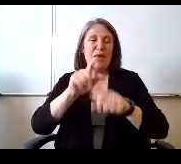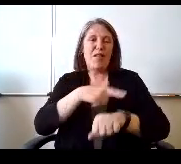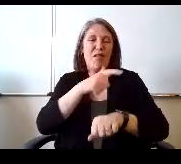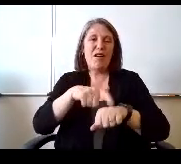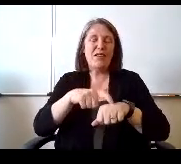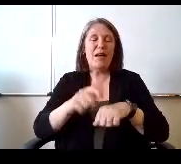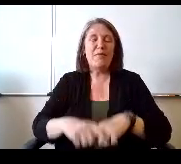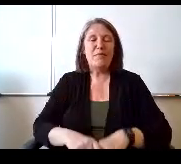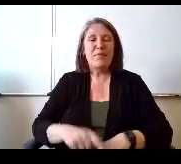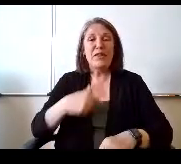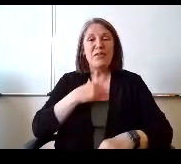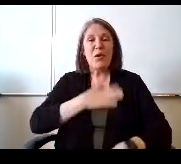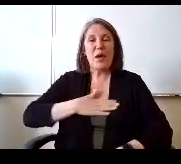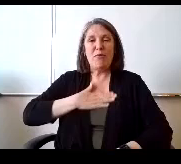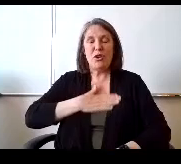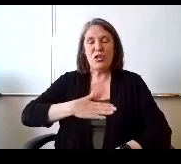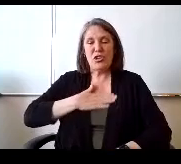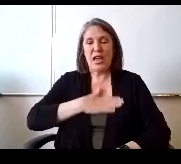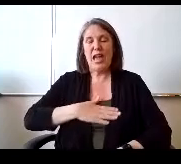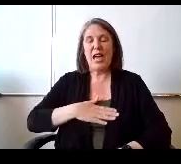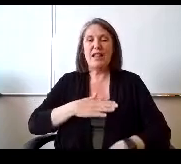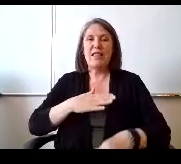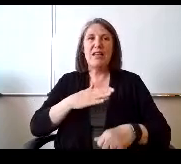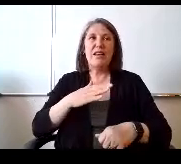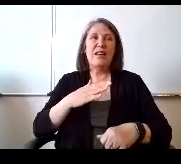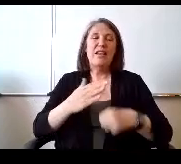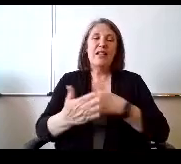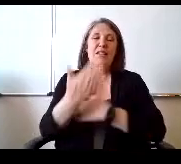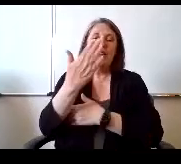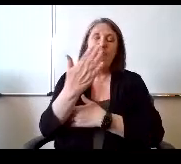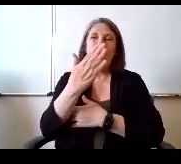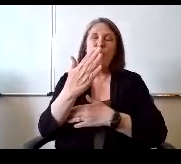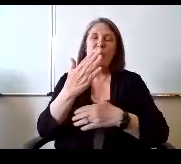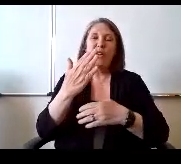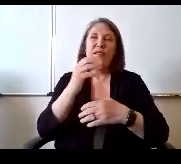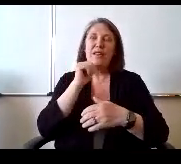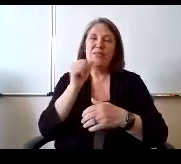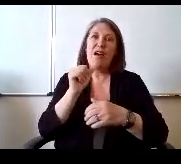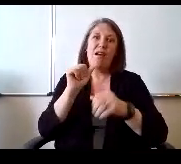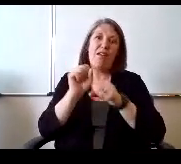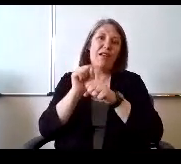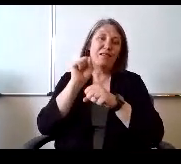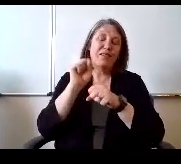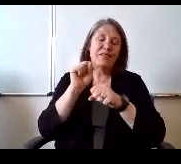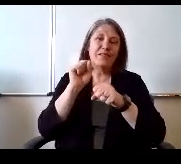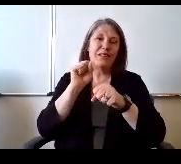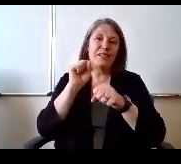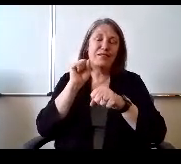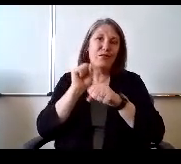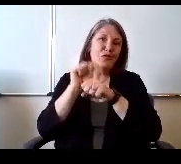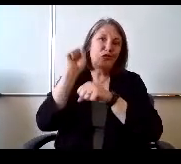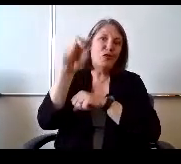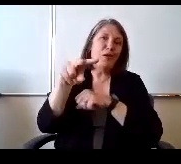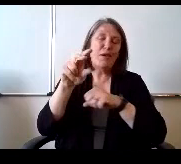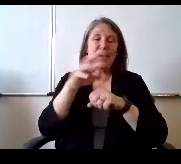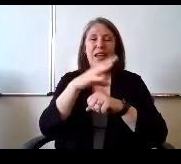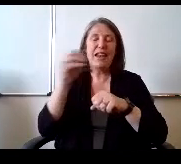so I appreciate the warnings of not jumping back in with two feet and. And being ambivalent to the virus,